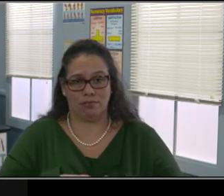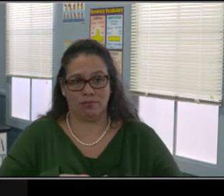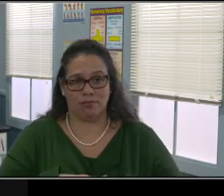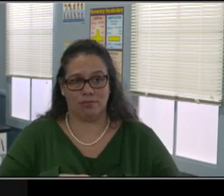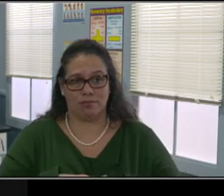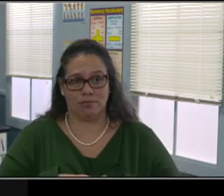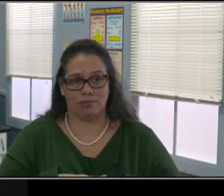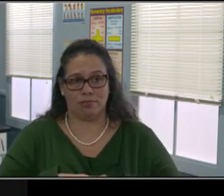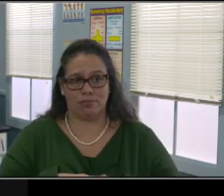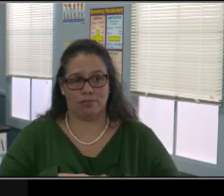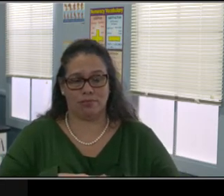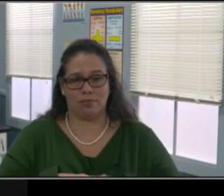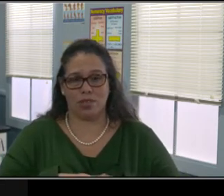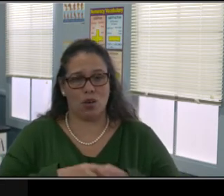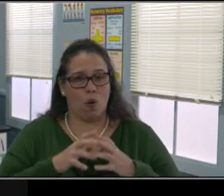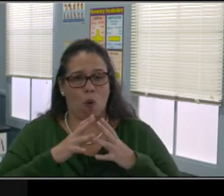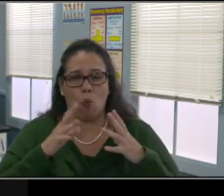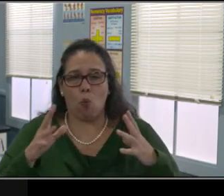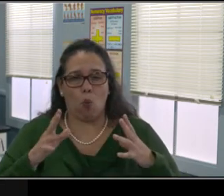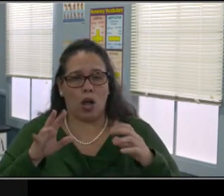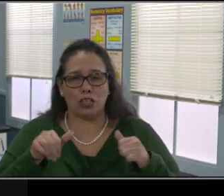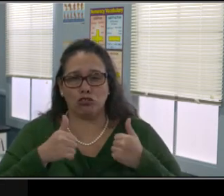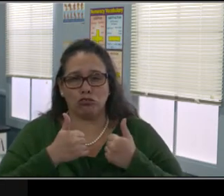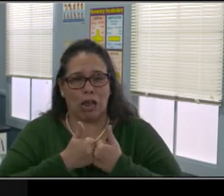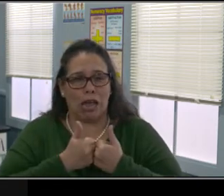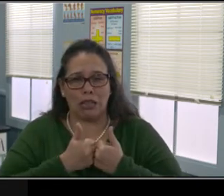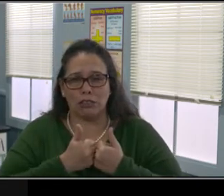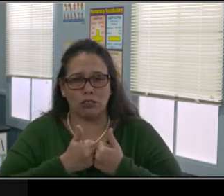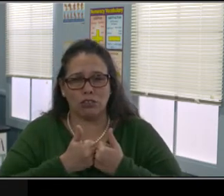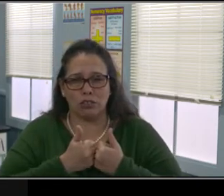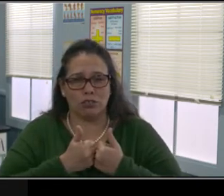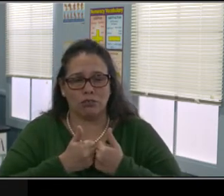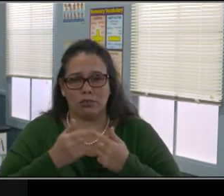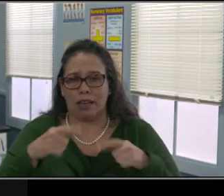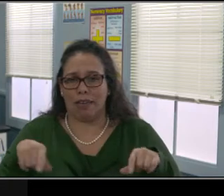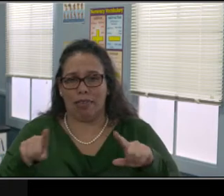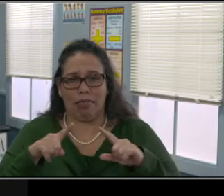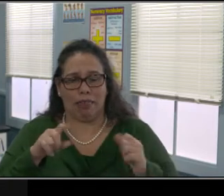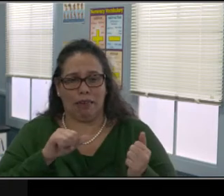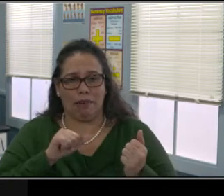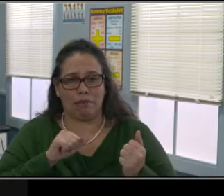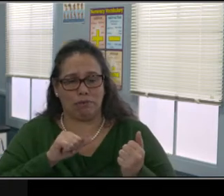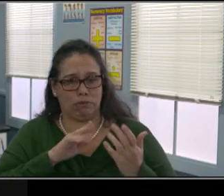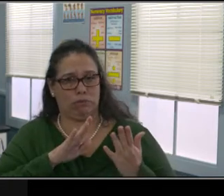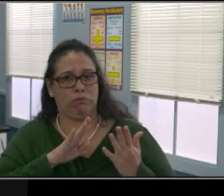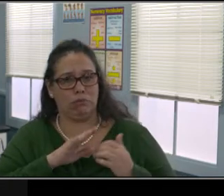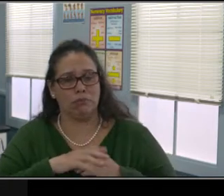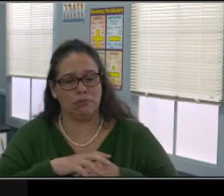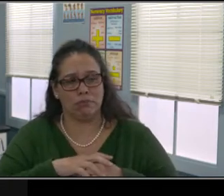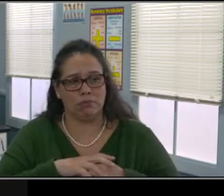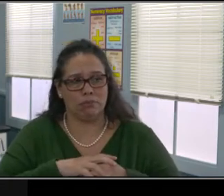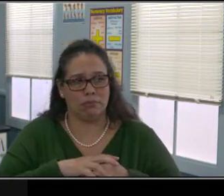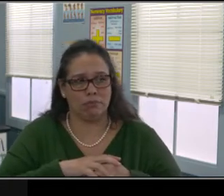What we need to do is look for positive ways to address their concerns, okay?